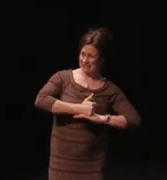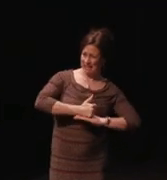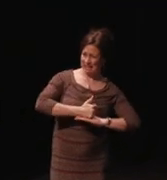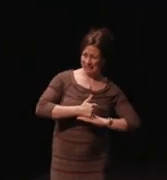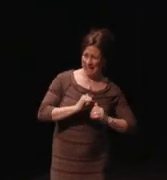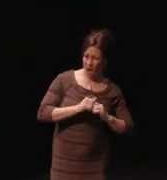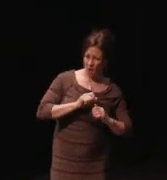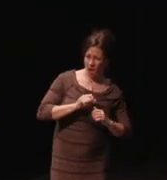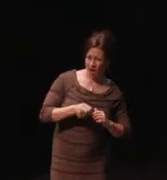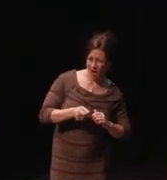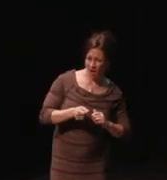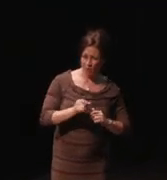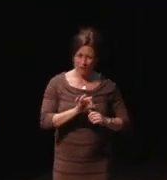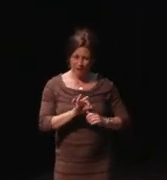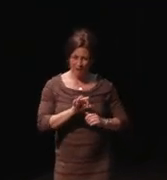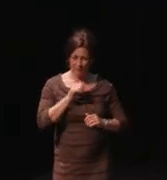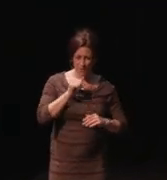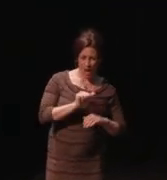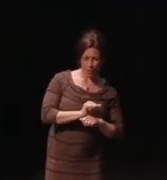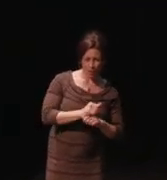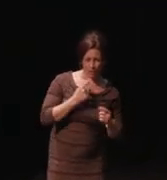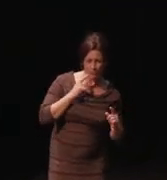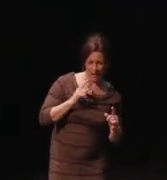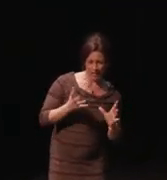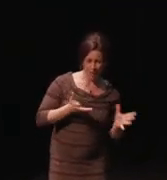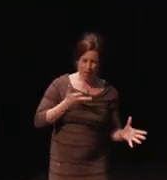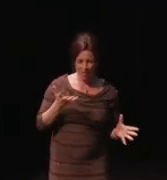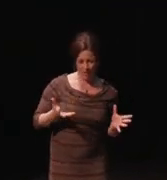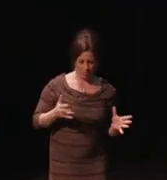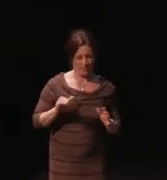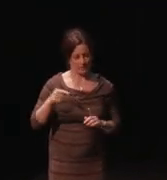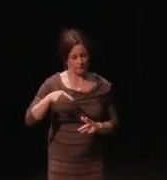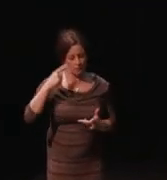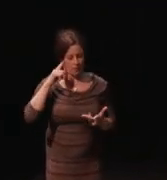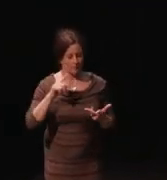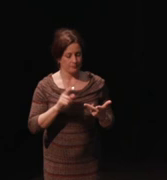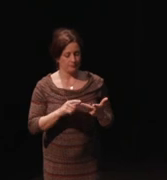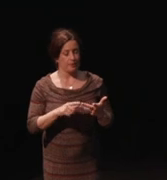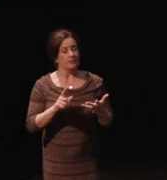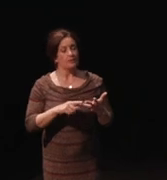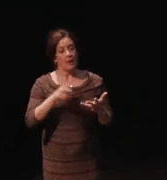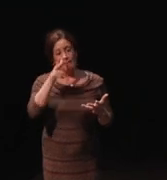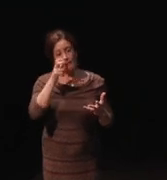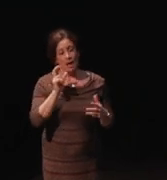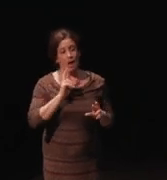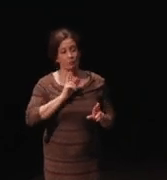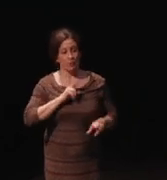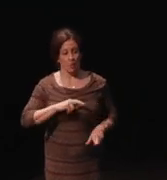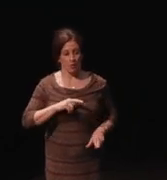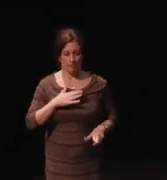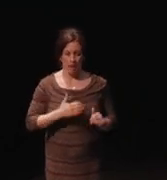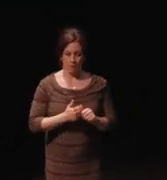or I don't think it's working correctly, or something like that.'' That's what that's for. Bug reports are my most valuable section